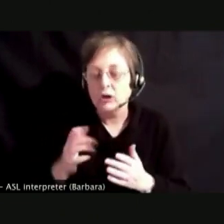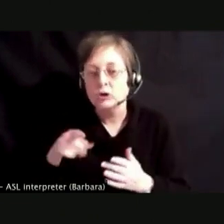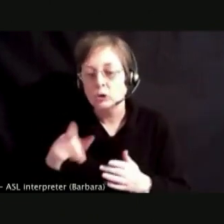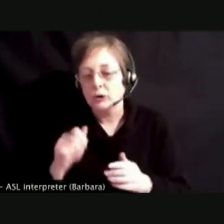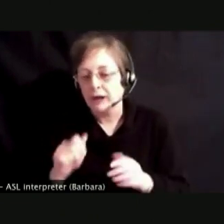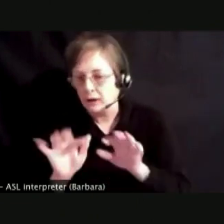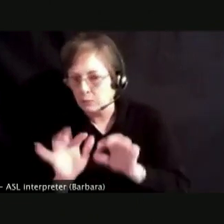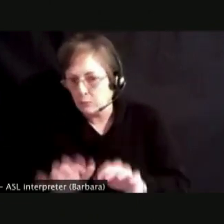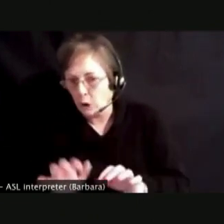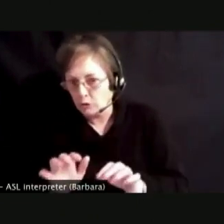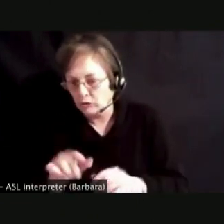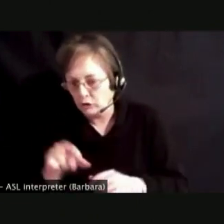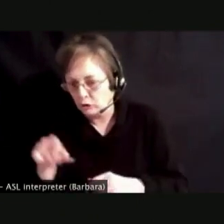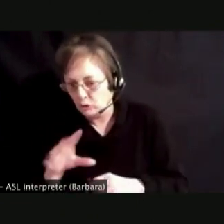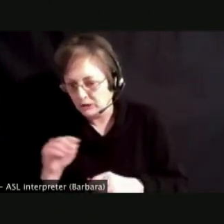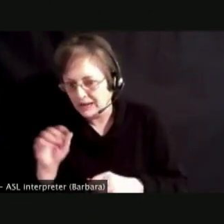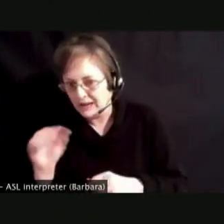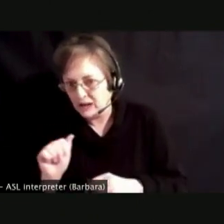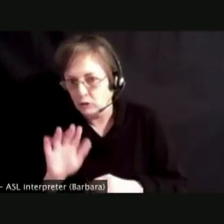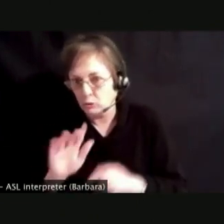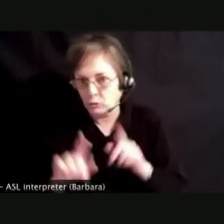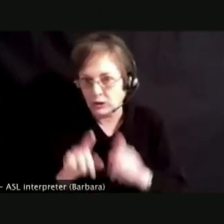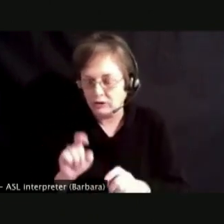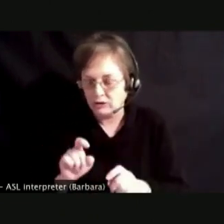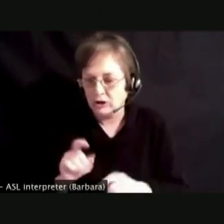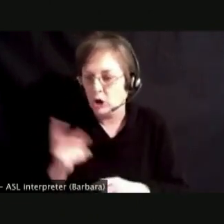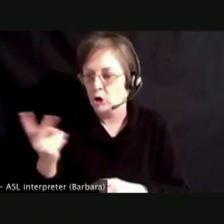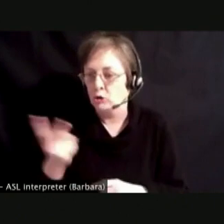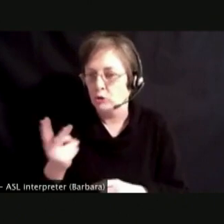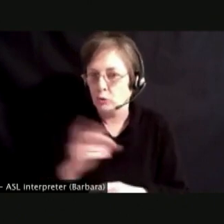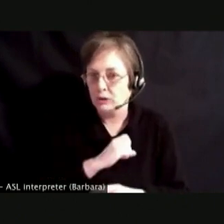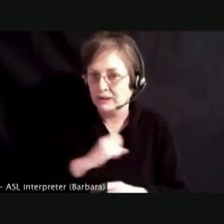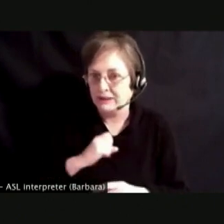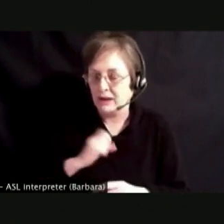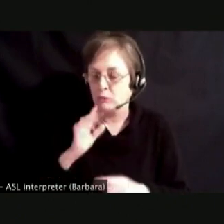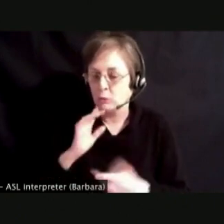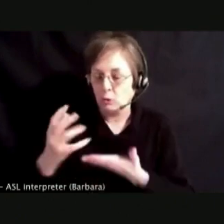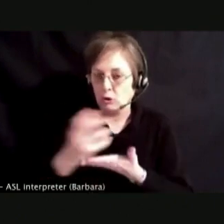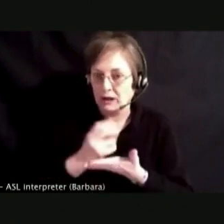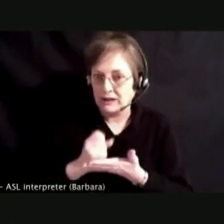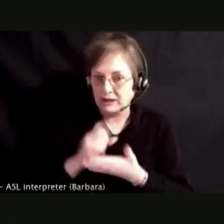FOUR OF OUR COLLEAGUES WILL COMPILE THE QUESTIONS OF THE PANELISTS CAN RESPOND TO THE QUESTIONS